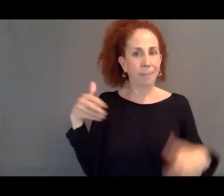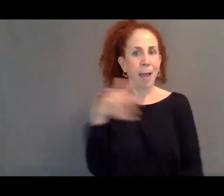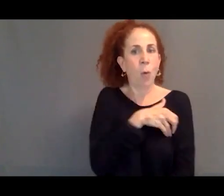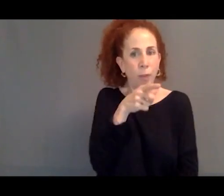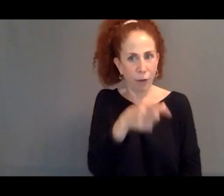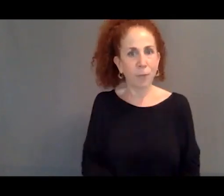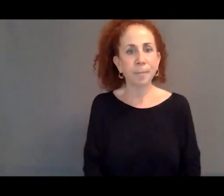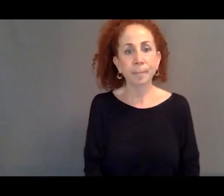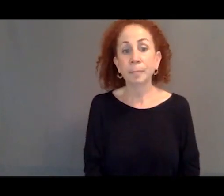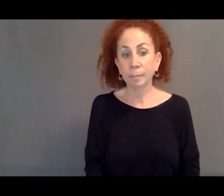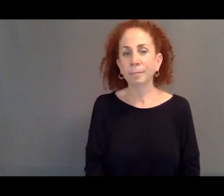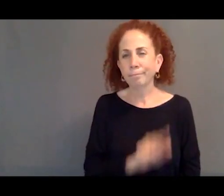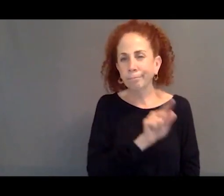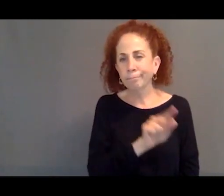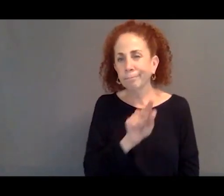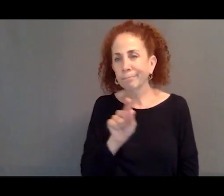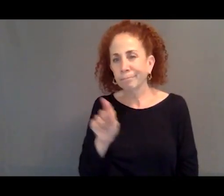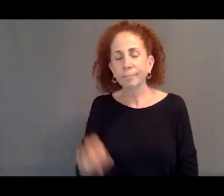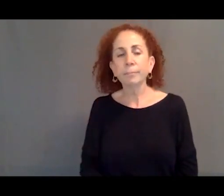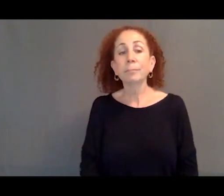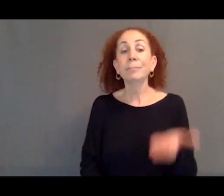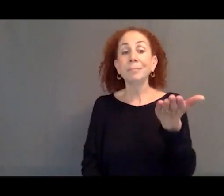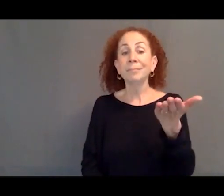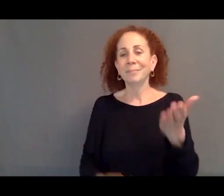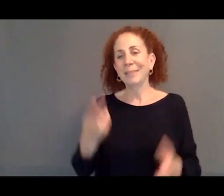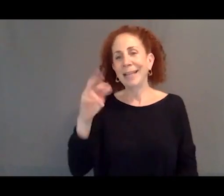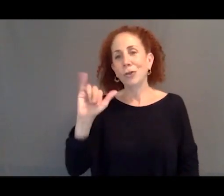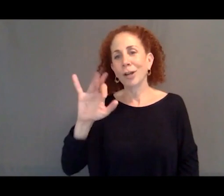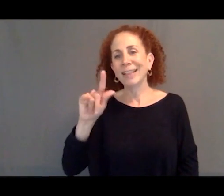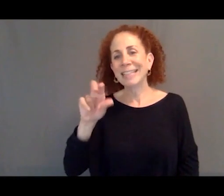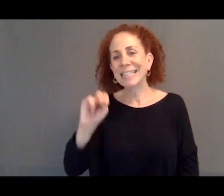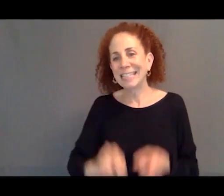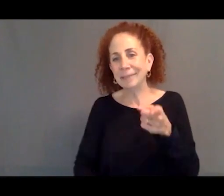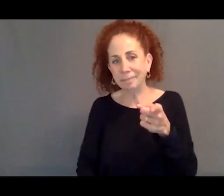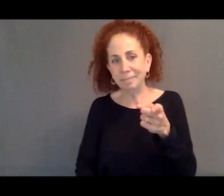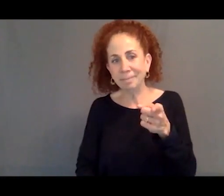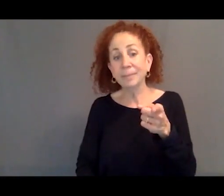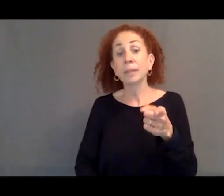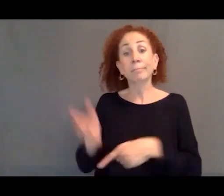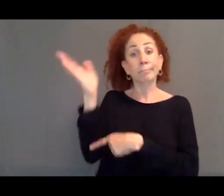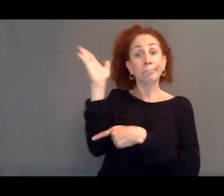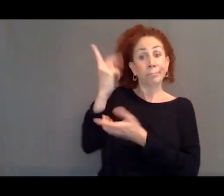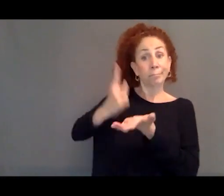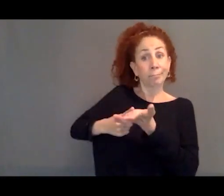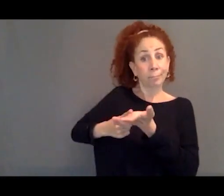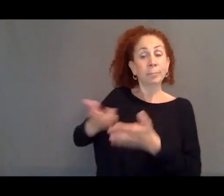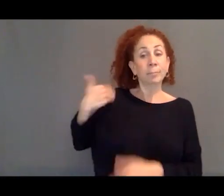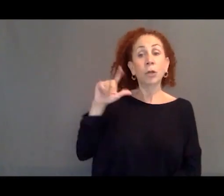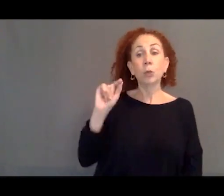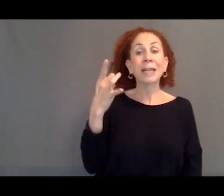And so this is Hillary Clinton. This is Hillary Clinton giving a talk in 2018